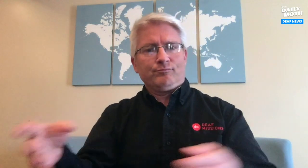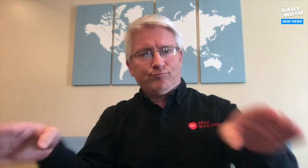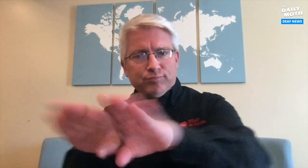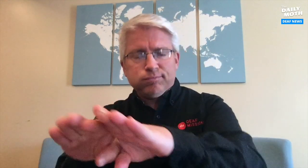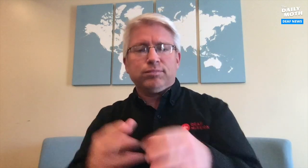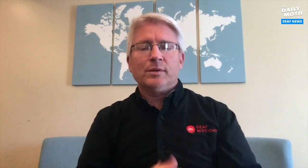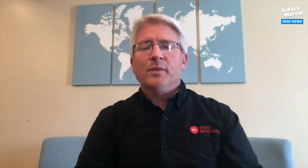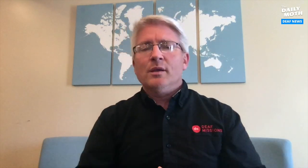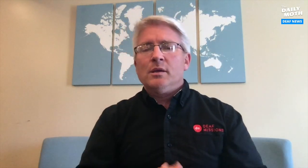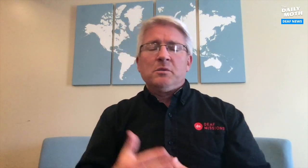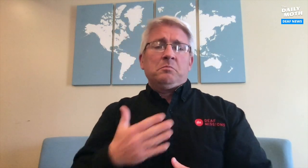a lockdown.